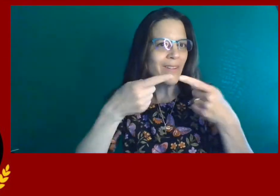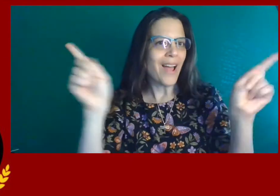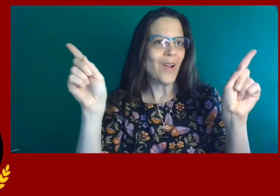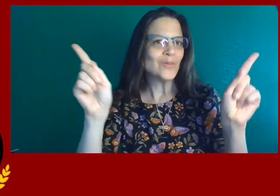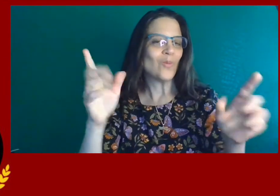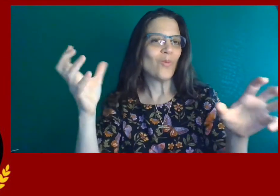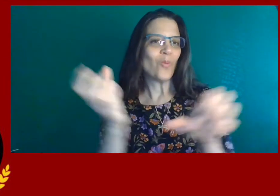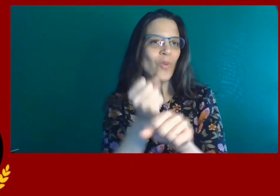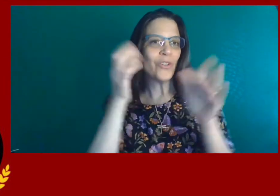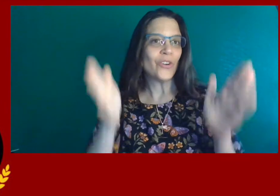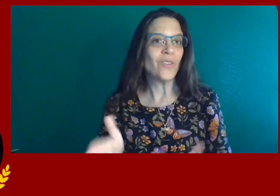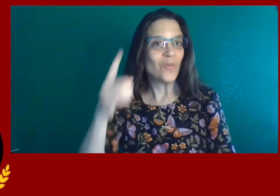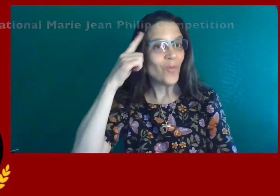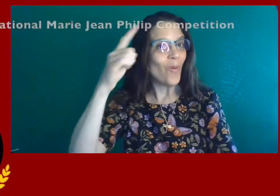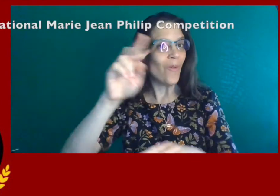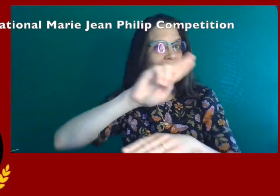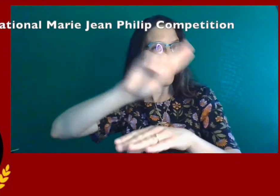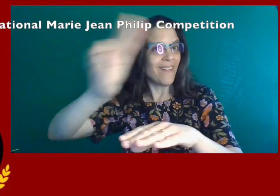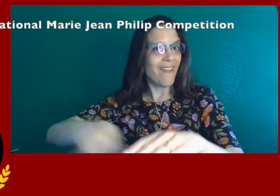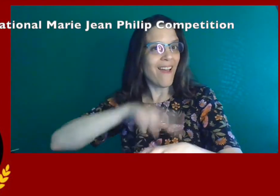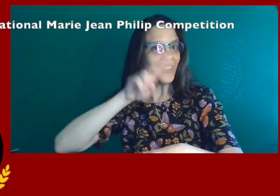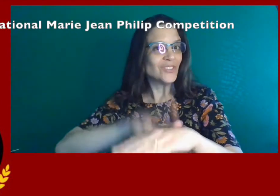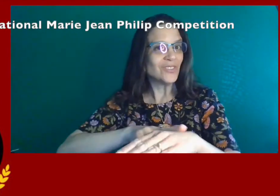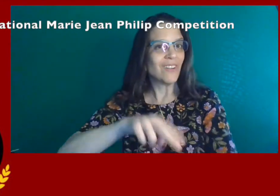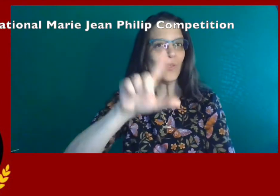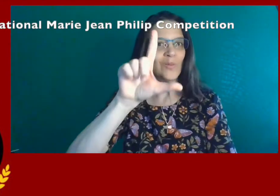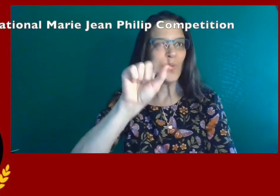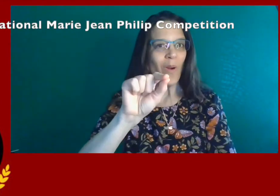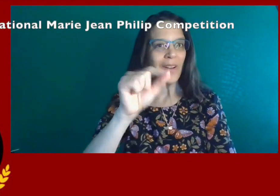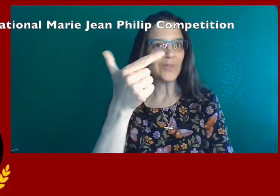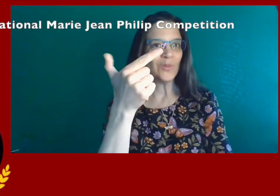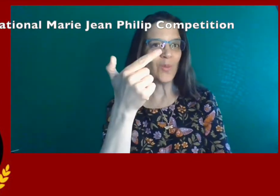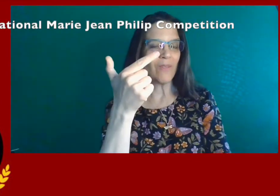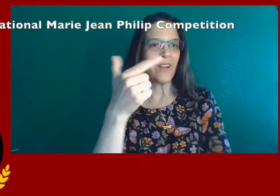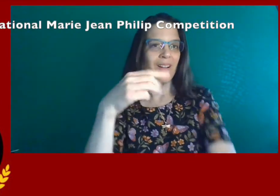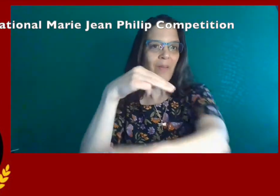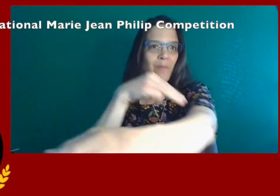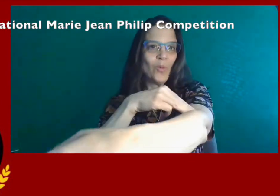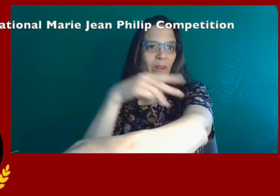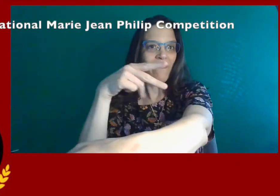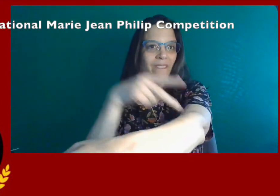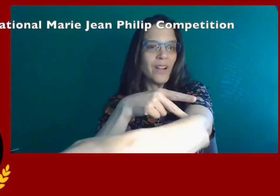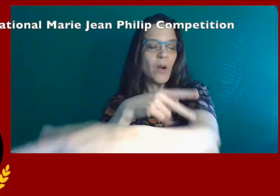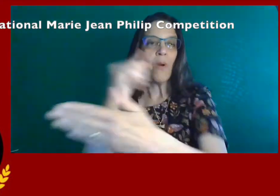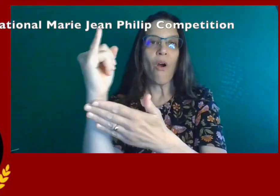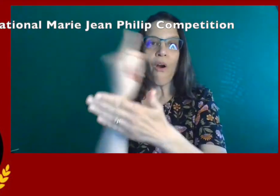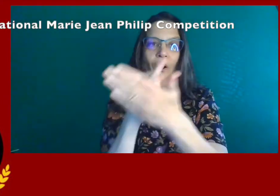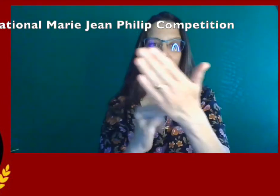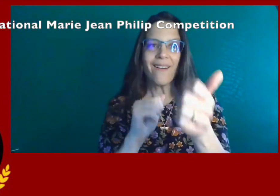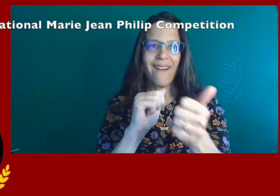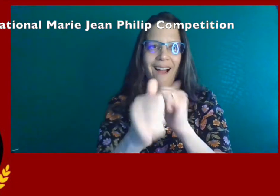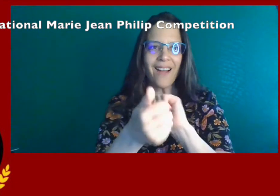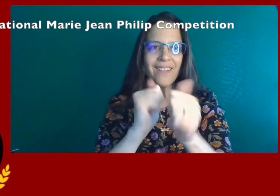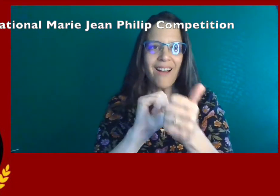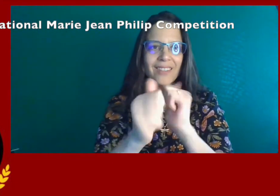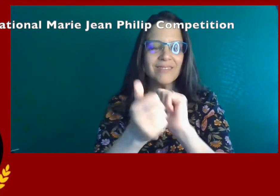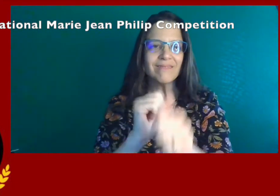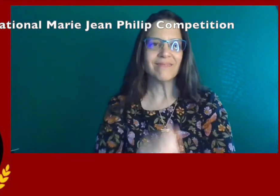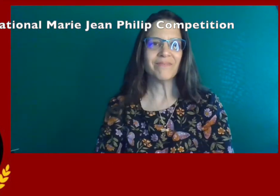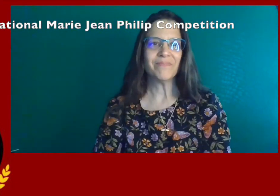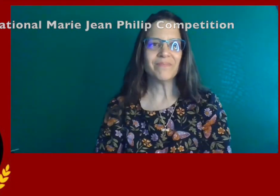I'm here to announce to you the winners for the national 2021 Marie Jean Philip art contest.